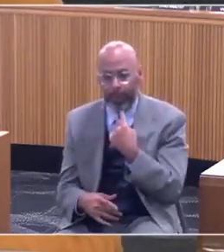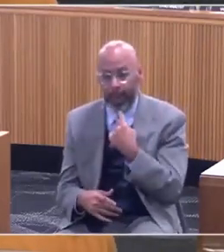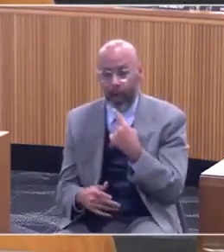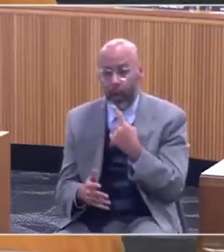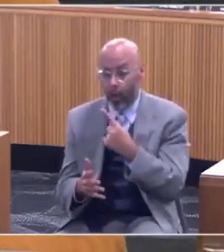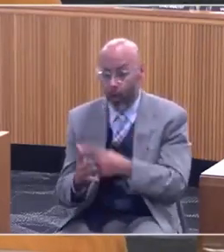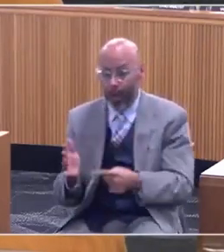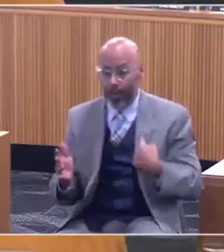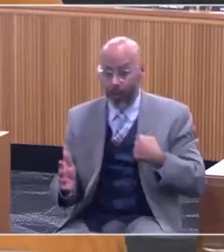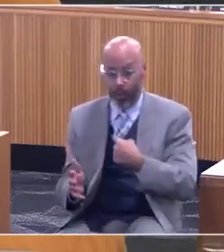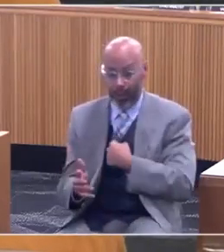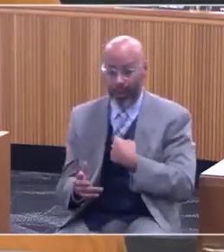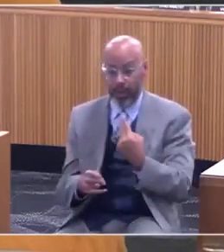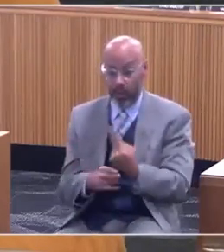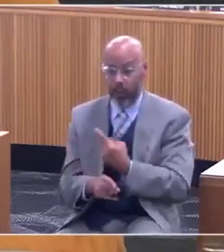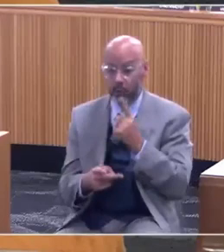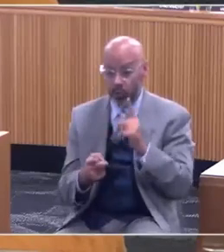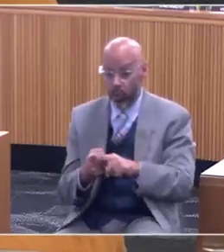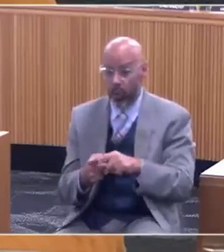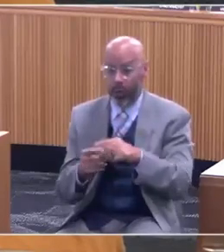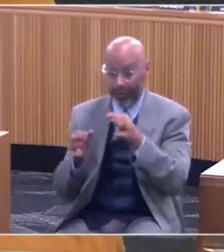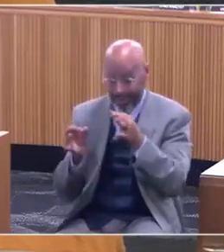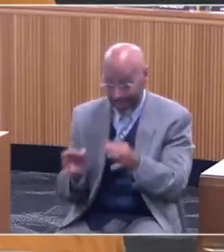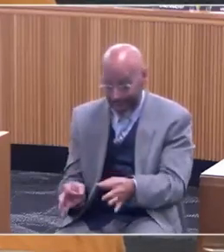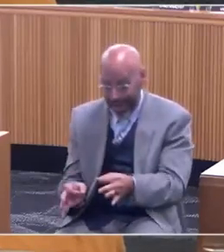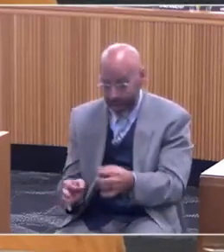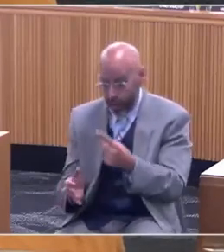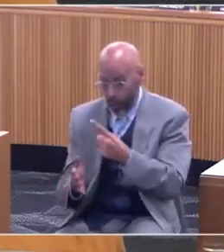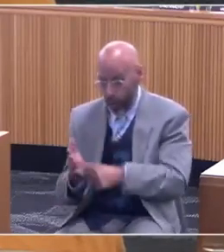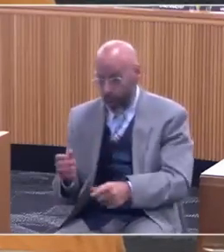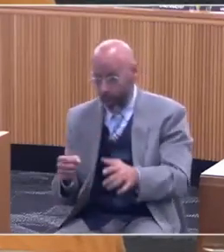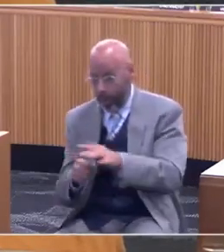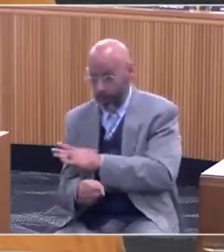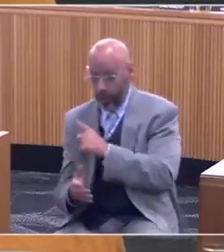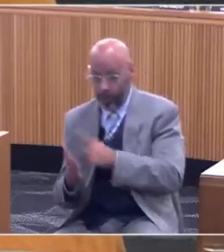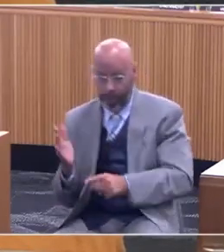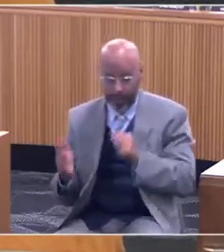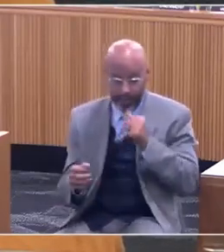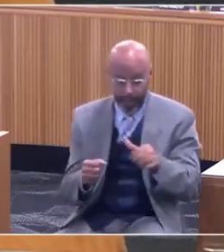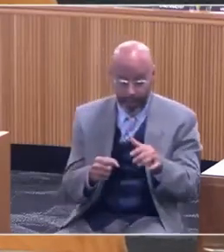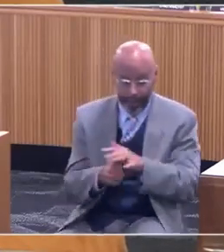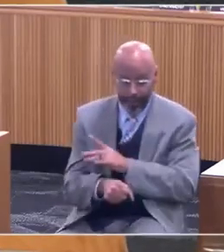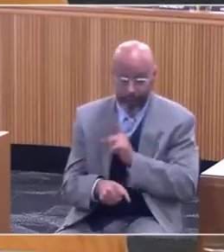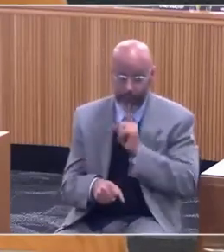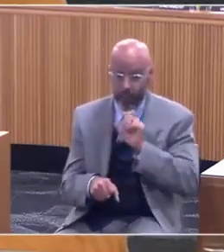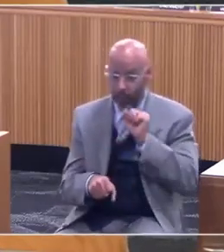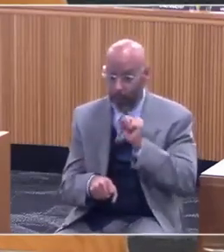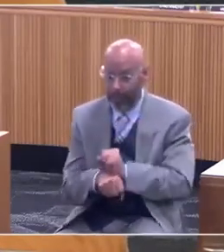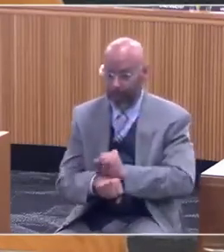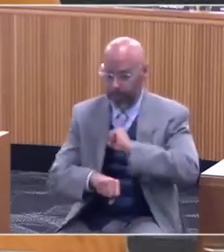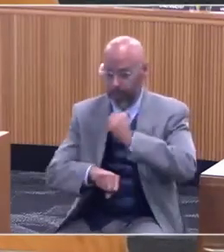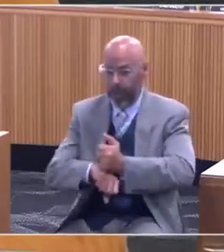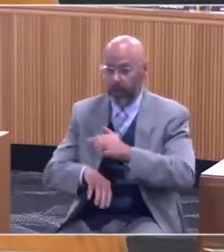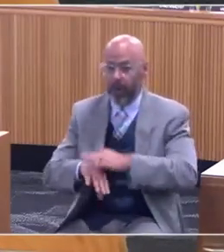to decide what conditions are and are not covered are actually based on science and not bias.